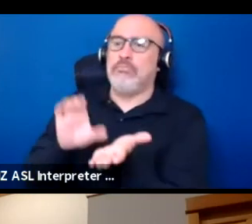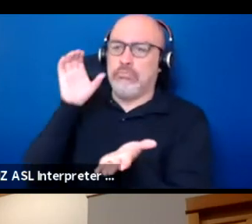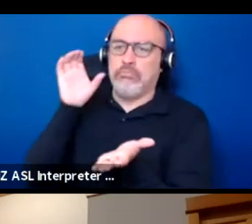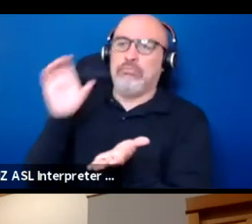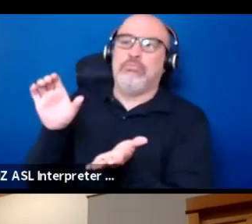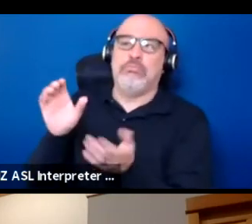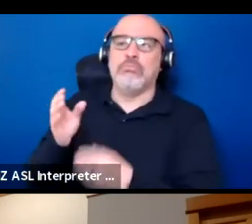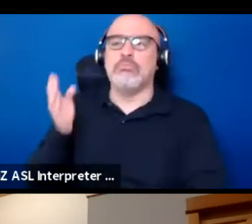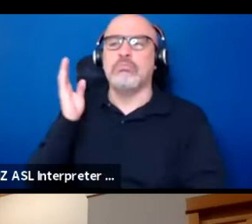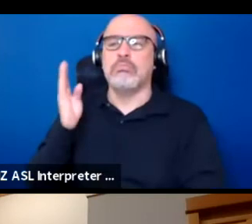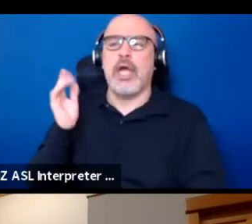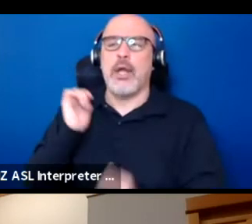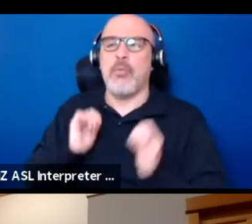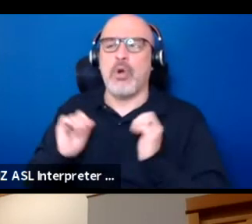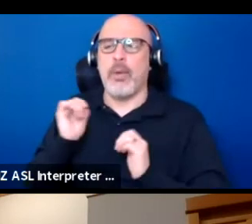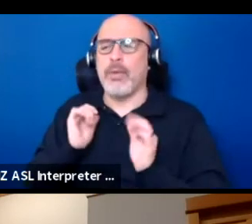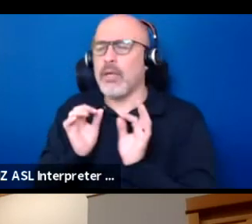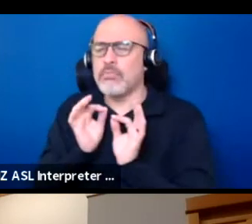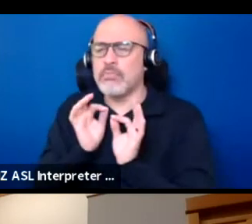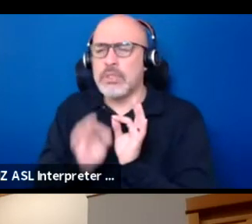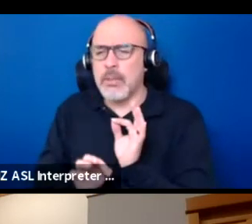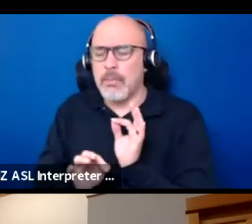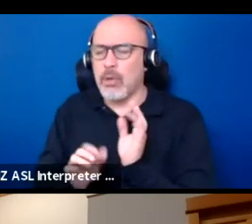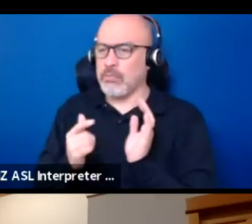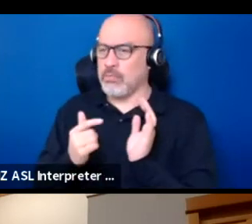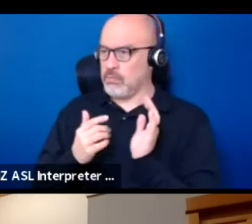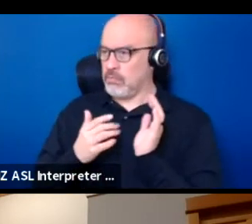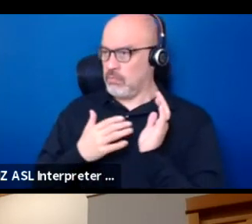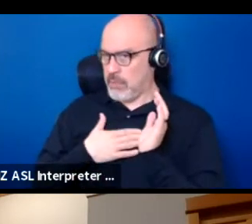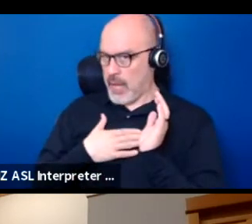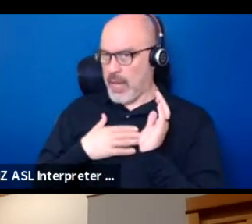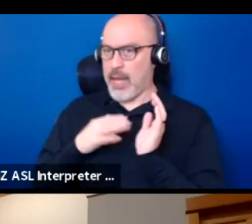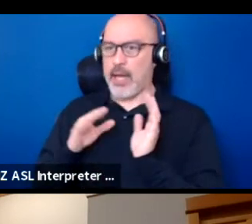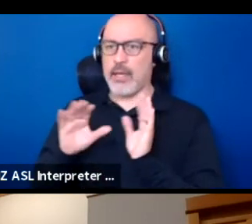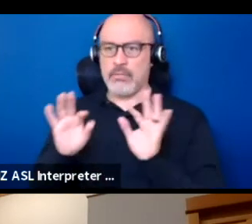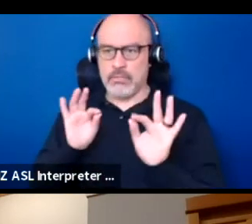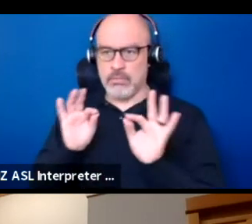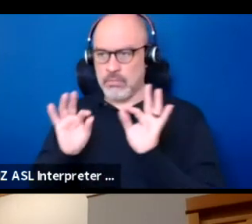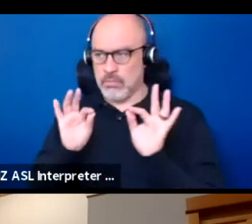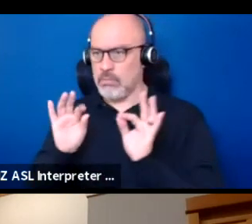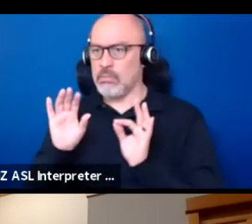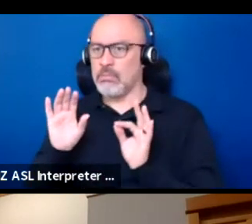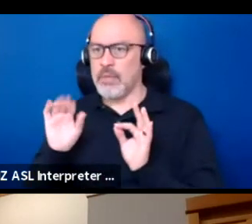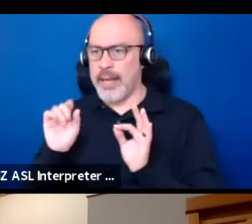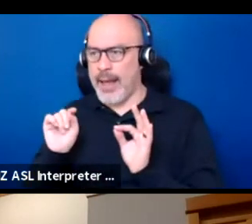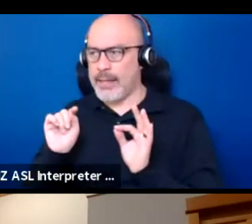It can be something as simple as I'm gonna treat my cast, the people I'm working with like human beings